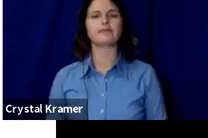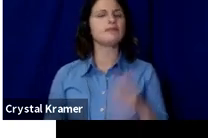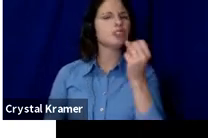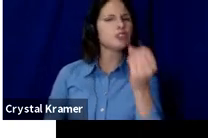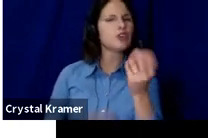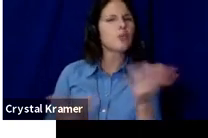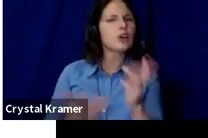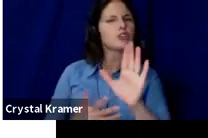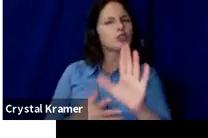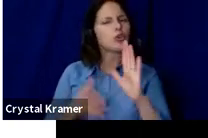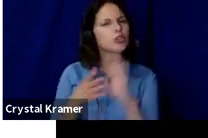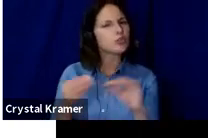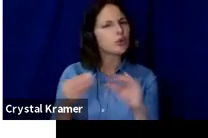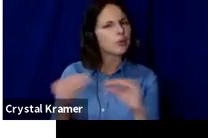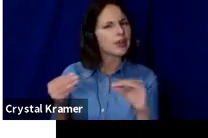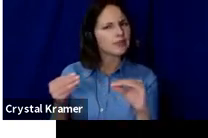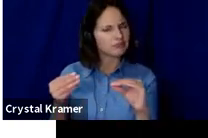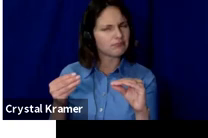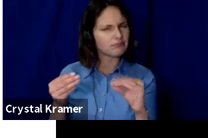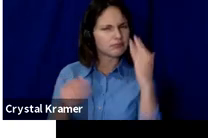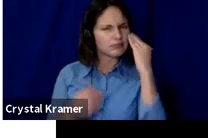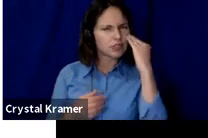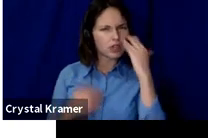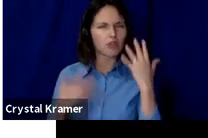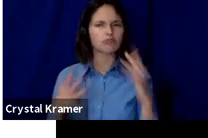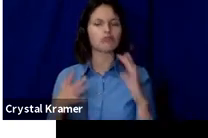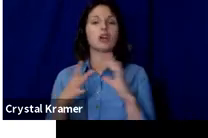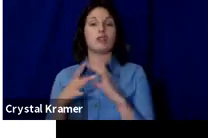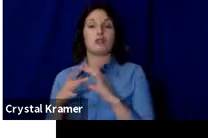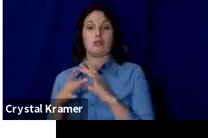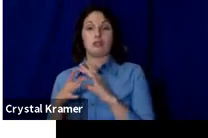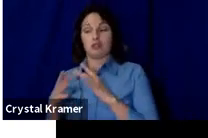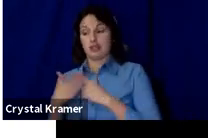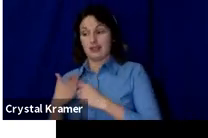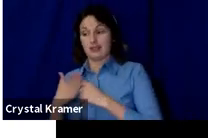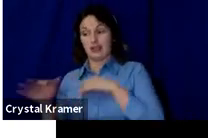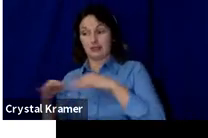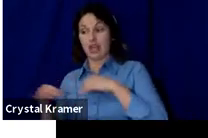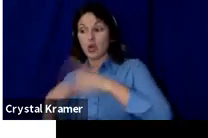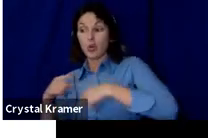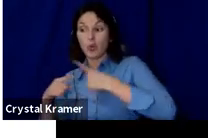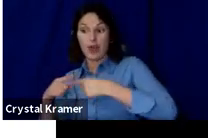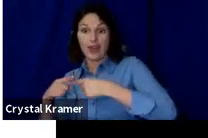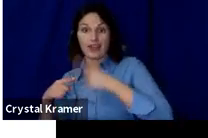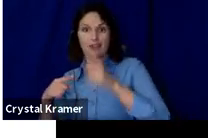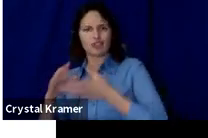You know, we've talked about when you should run a campaign, but what are you telling the